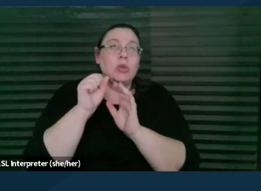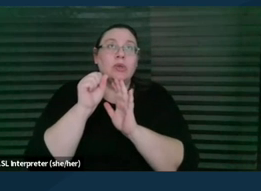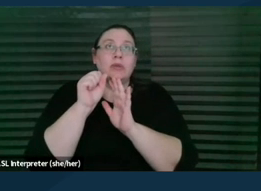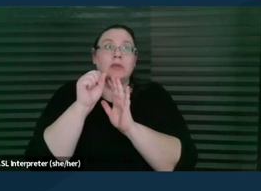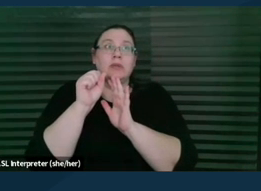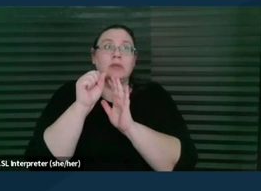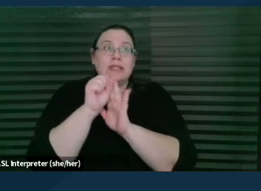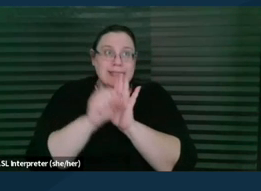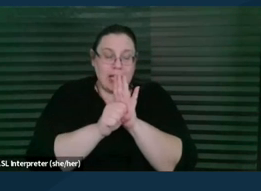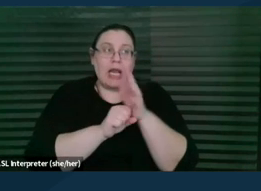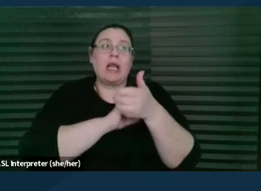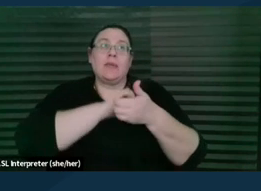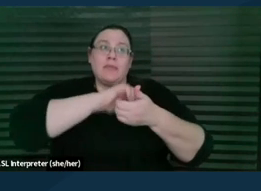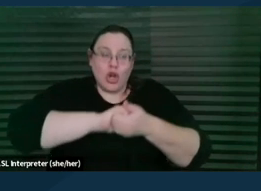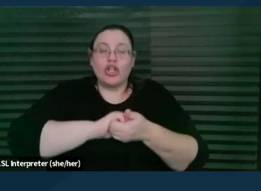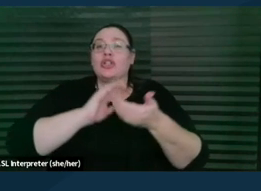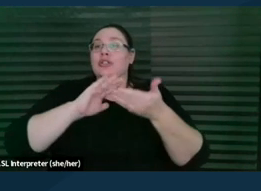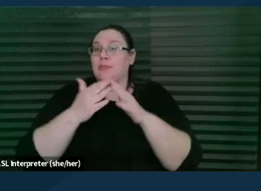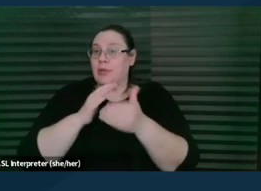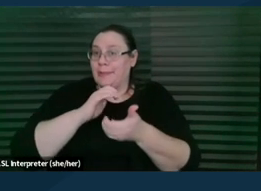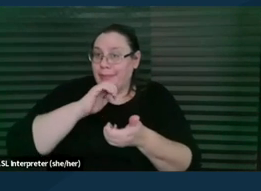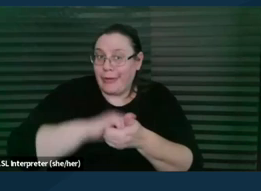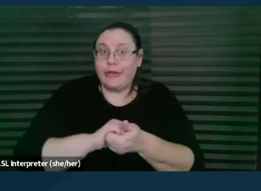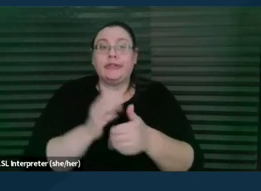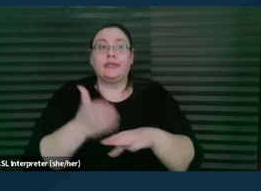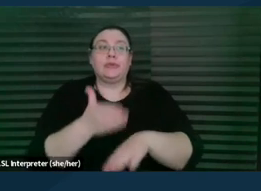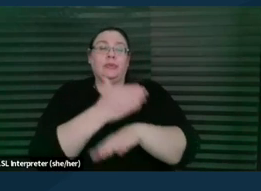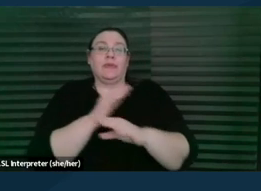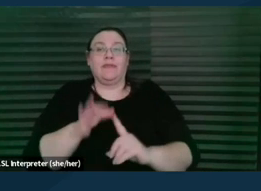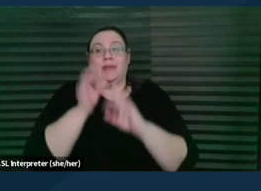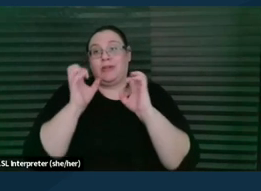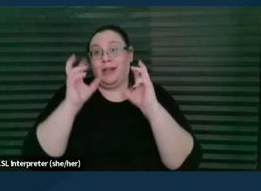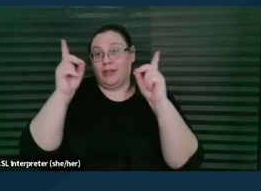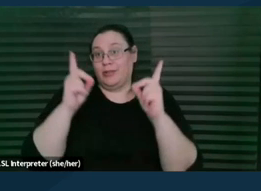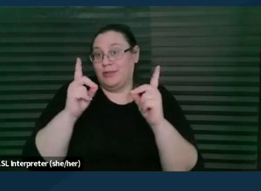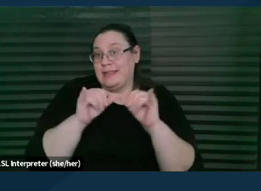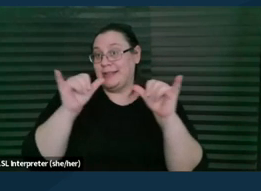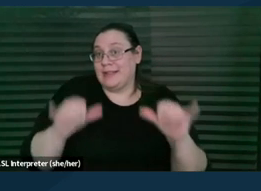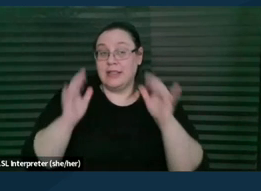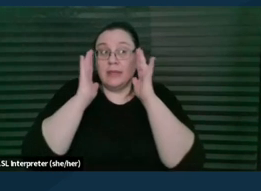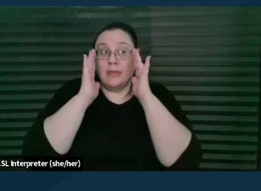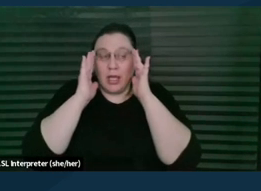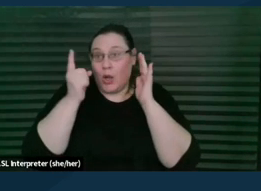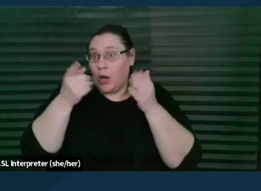partners and community partners to improve the special education system. And one way we do that is by really encouraging families